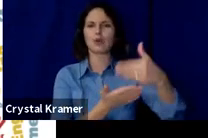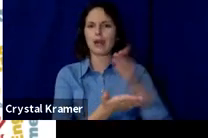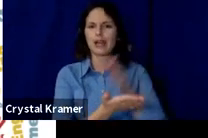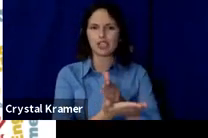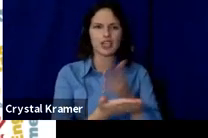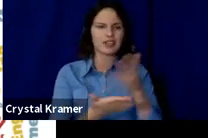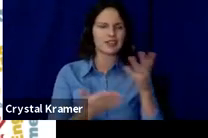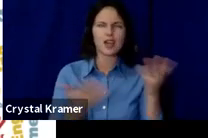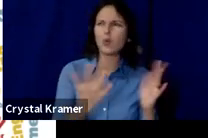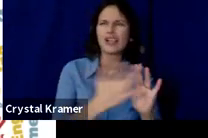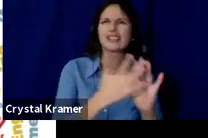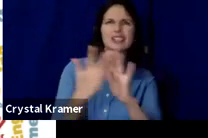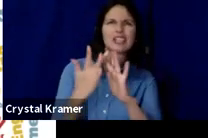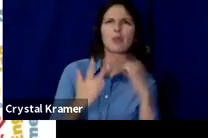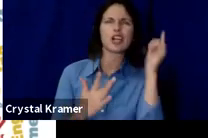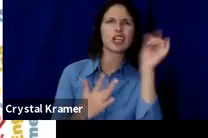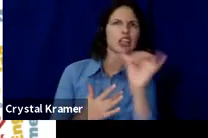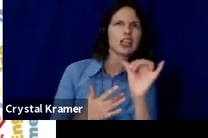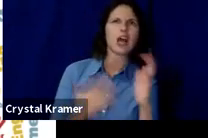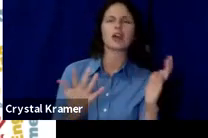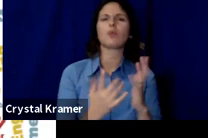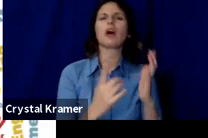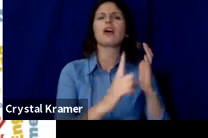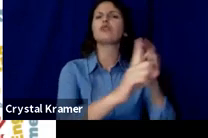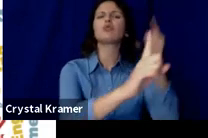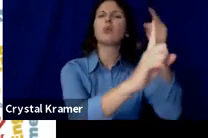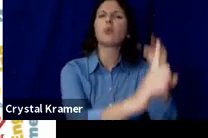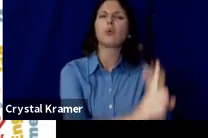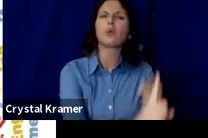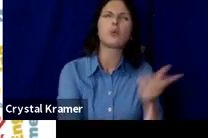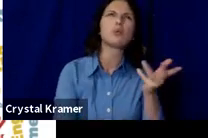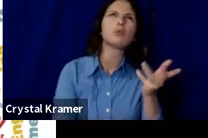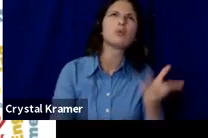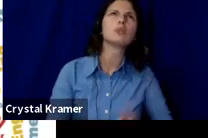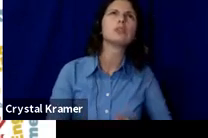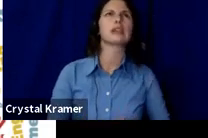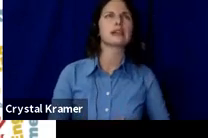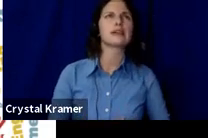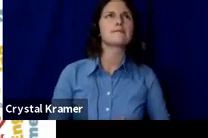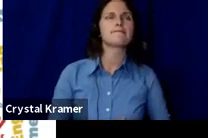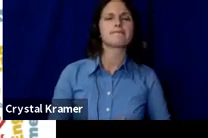looks like, what are your ultimate goals, and that's why it can be best to start with